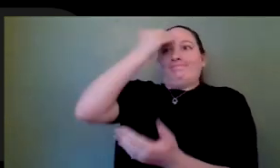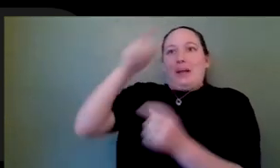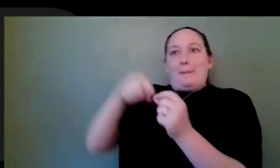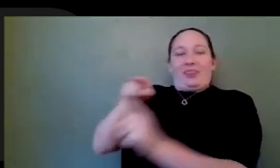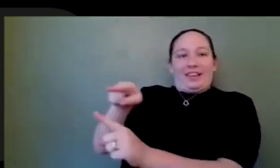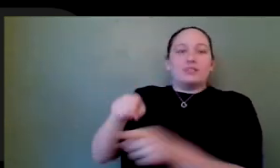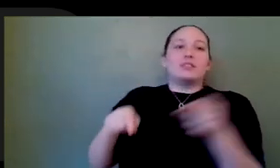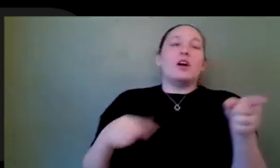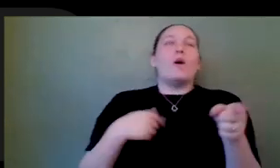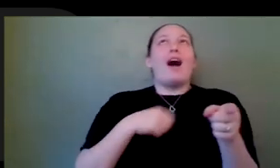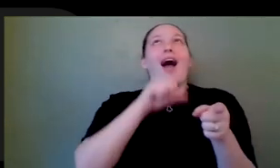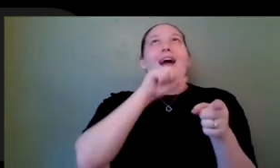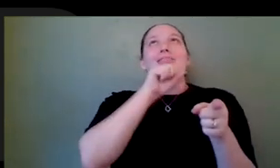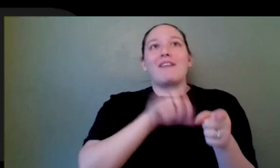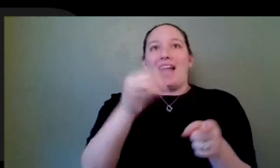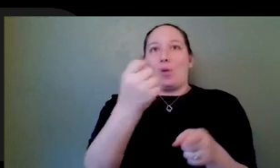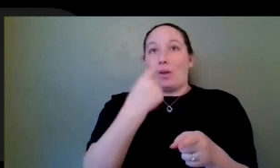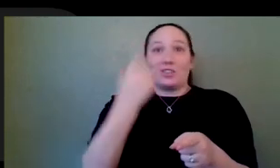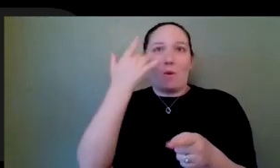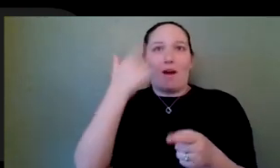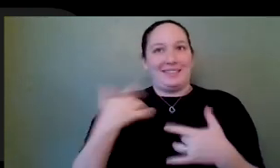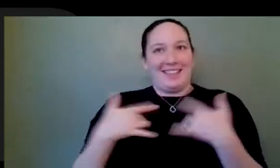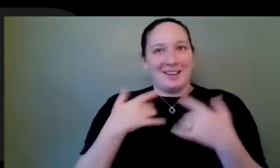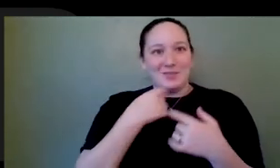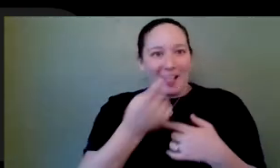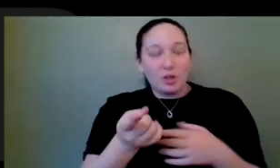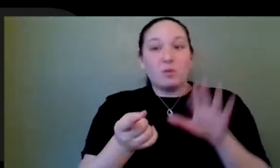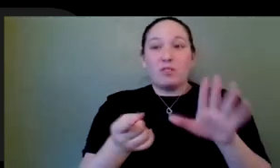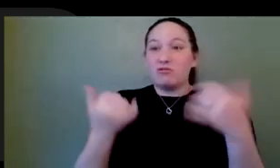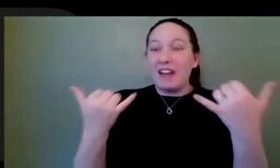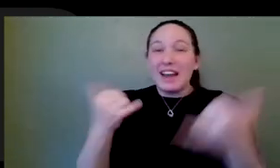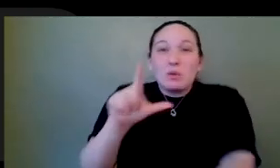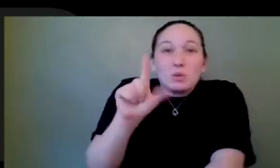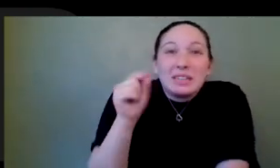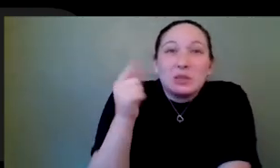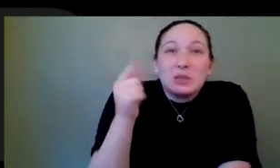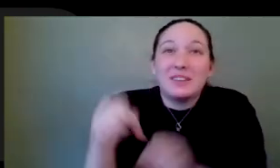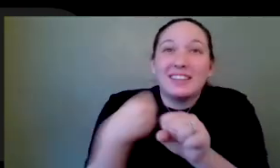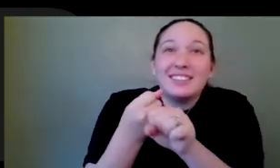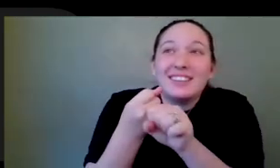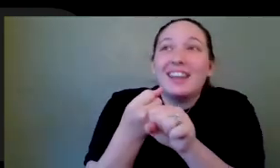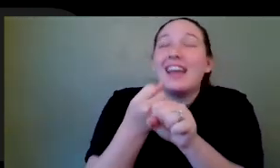I'm about to say to everybody. This is twenty, twenty one and information is everywhere. It is